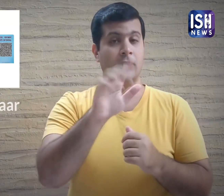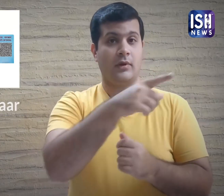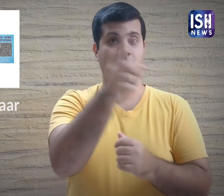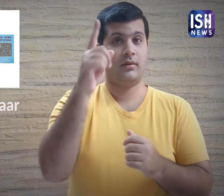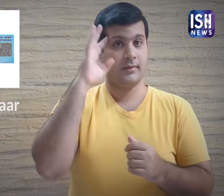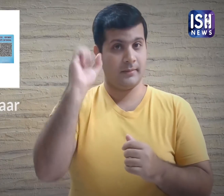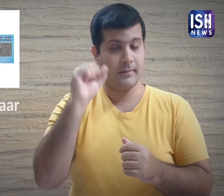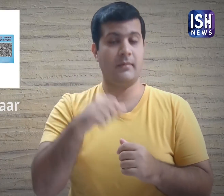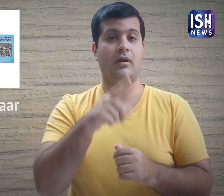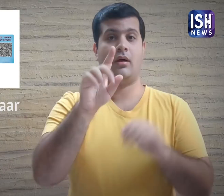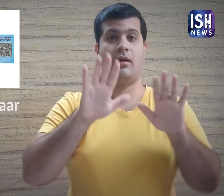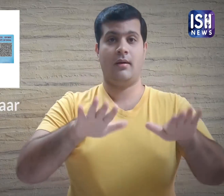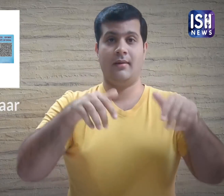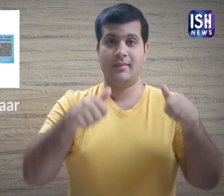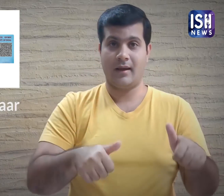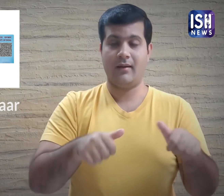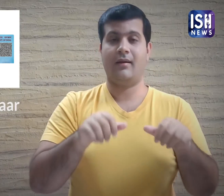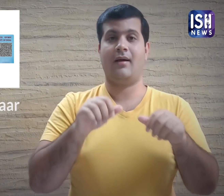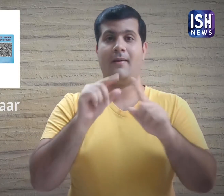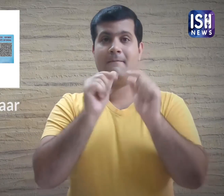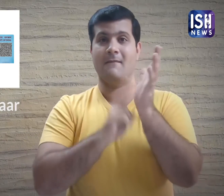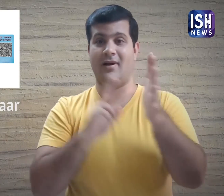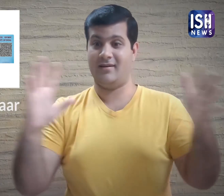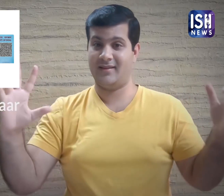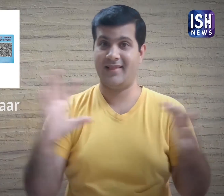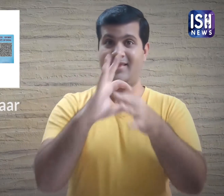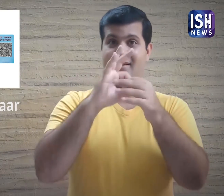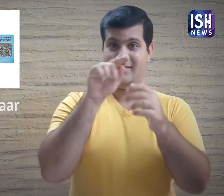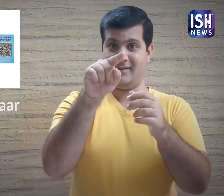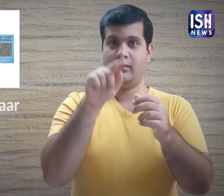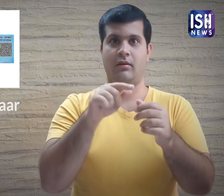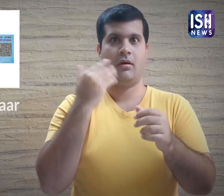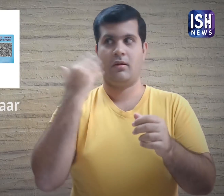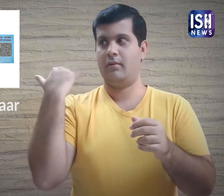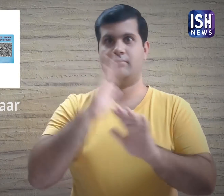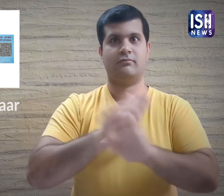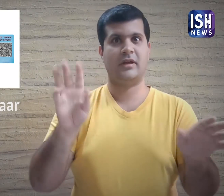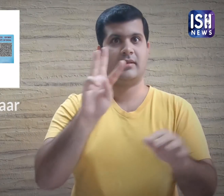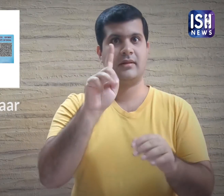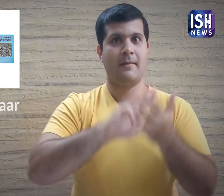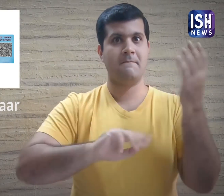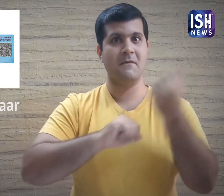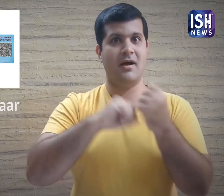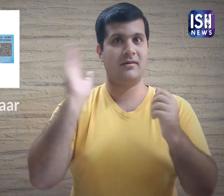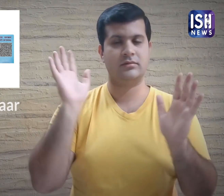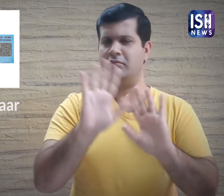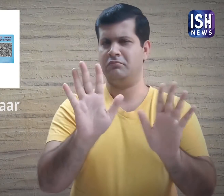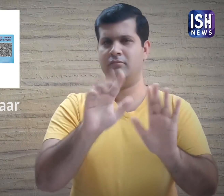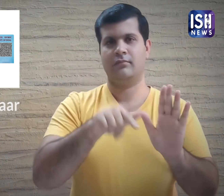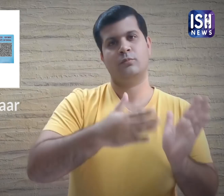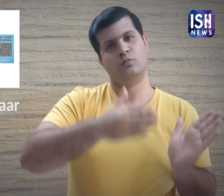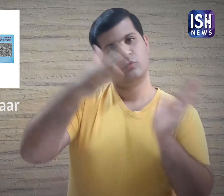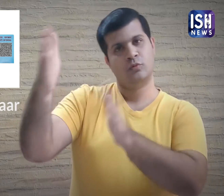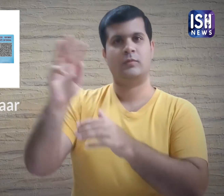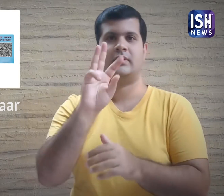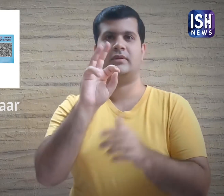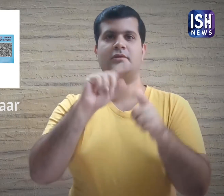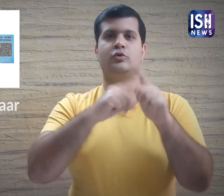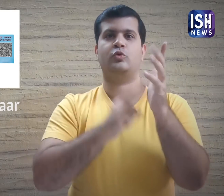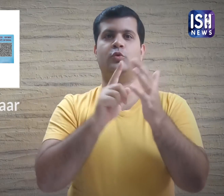Even the deadline for linking your PAN with Aadhaar which was 31st March has been extended till 30th June.